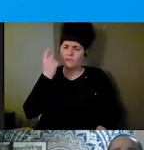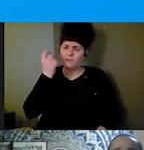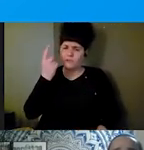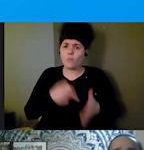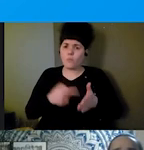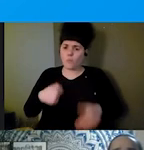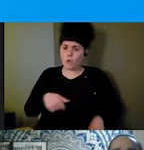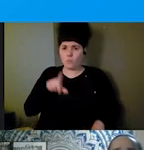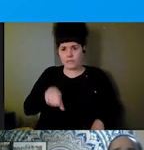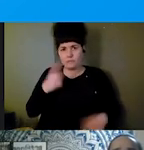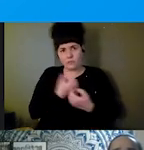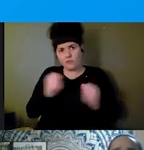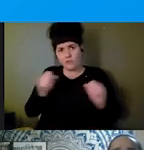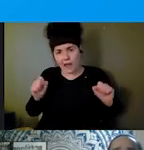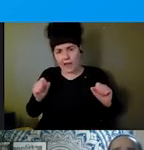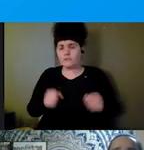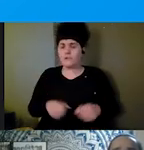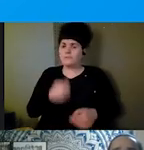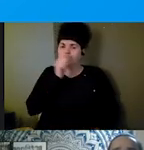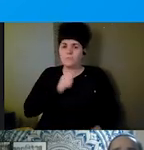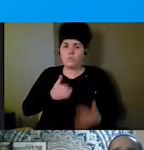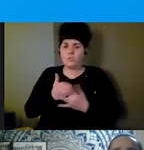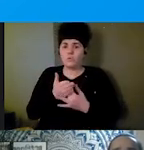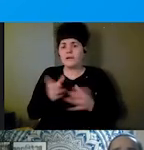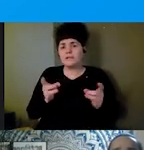need to survive a disaster. Include us in these processes.